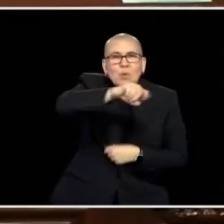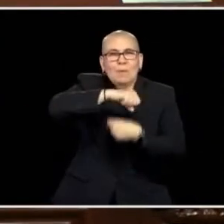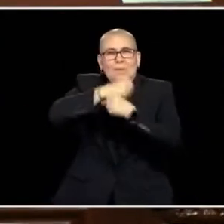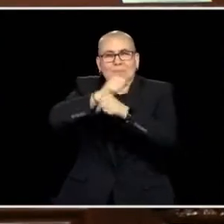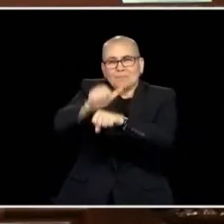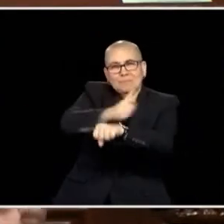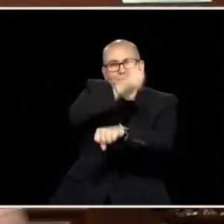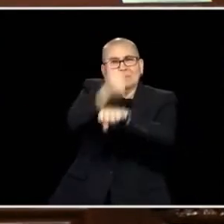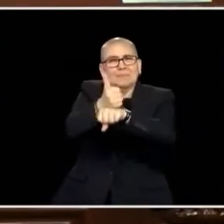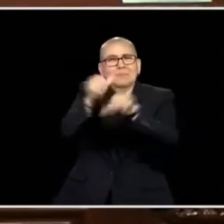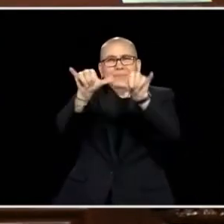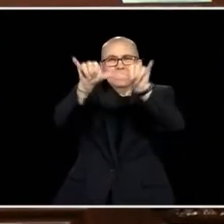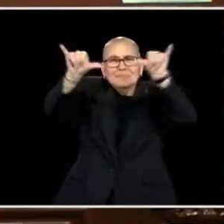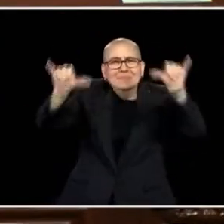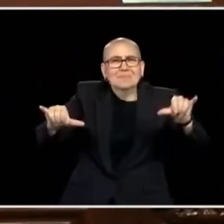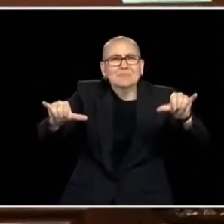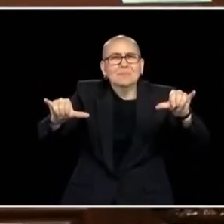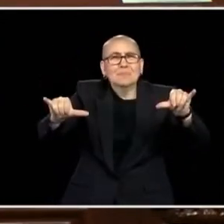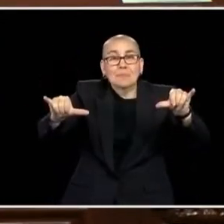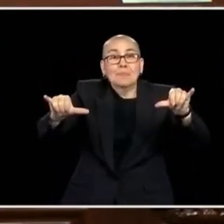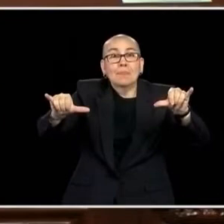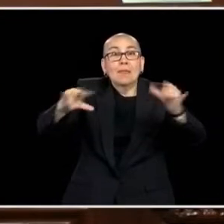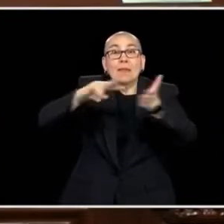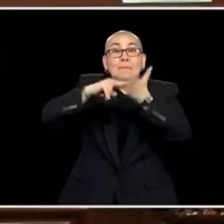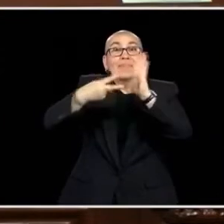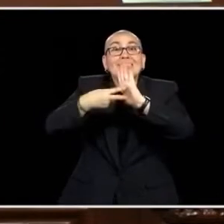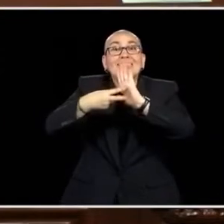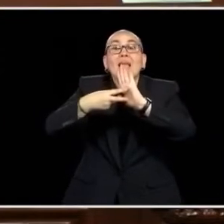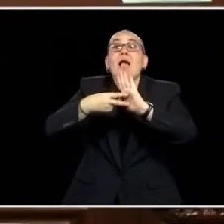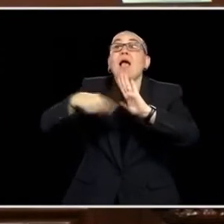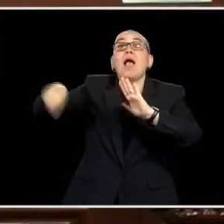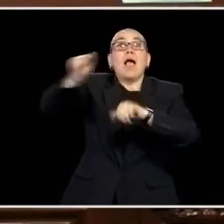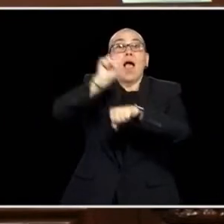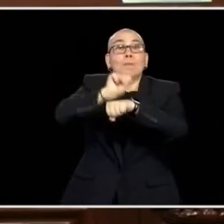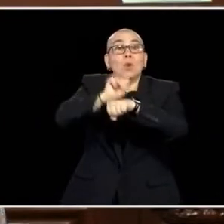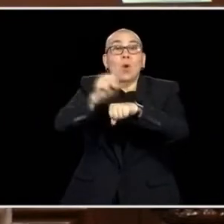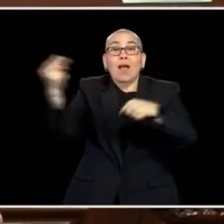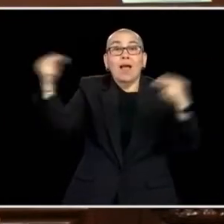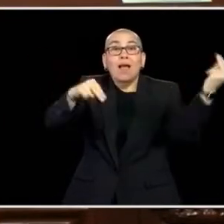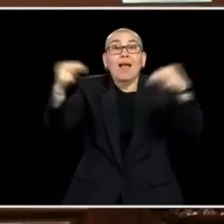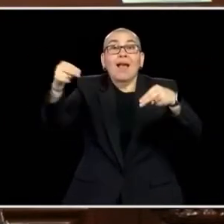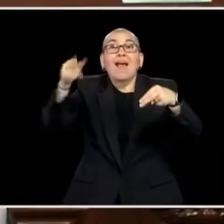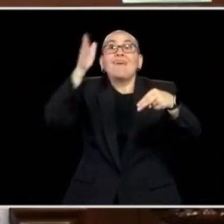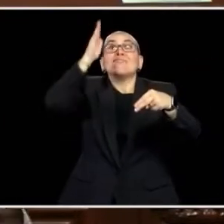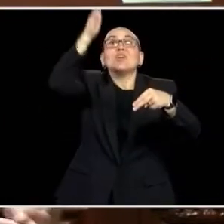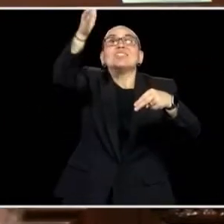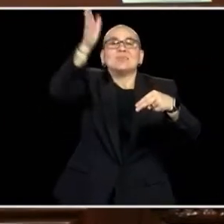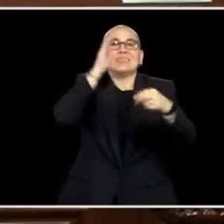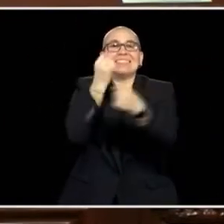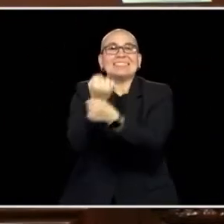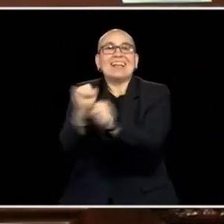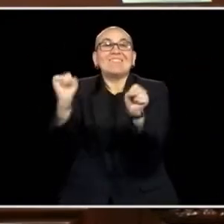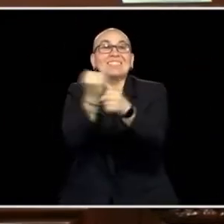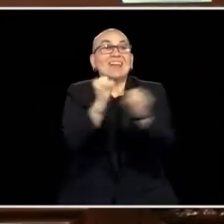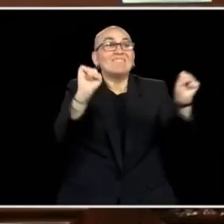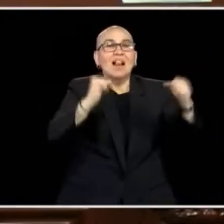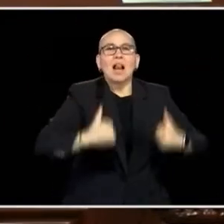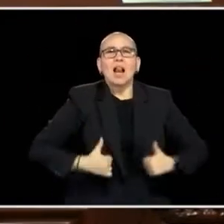THAT COME UP WITH THE REAL LONG-TERM SOLUTIONS, IF WE DO THAT, WE WILL SAVE LIVES, REDUCE CRIME AND MAKE MINNESOTA THE STATE WE KNOW IT